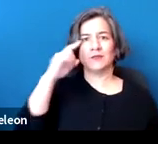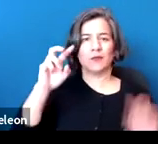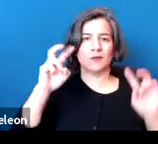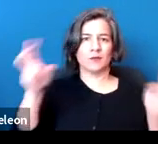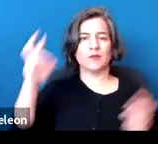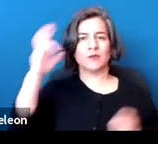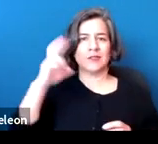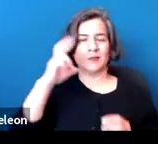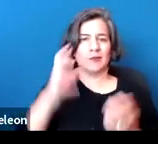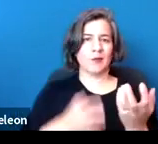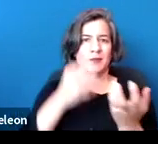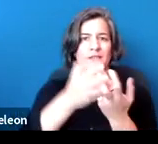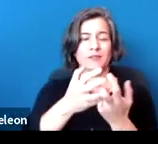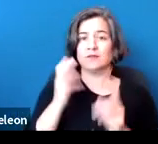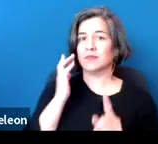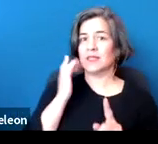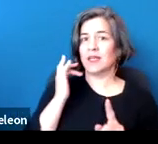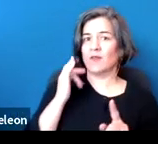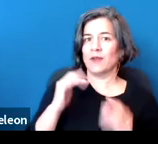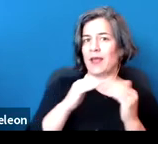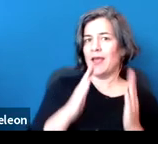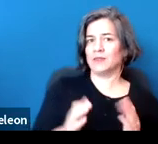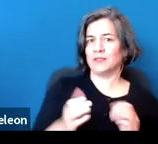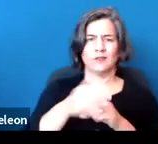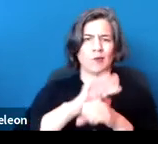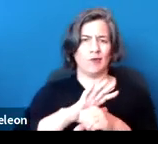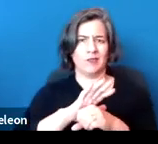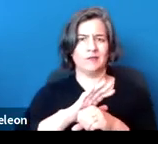in California housing and COVID-19.